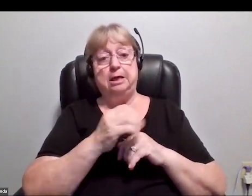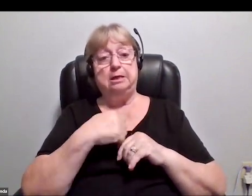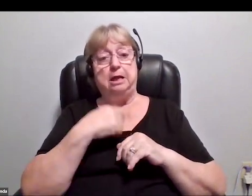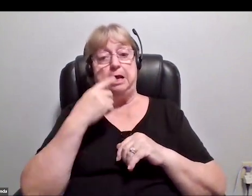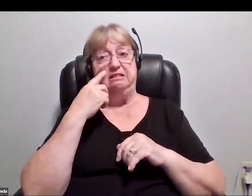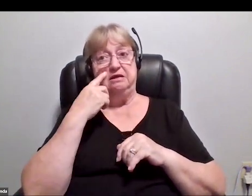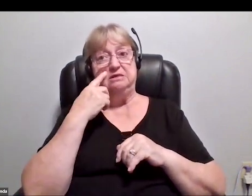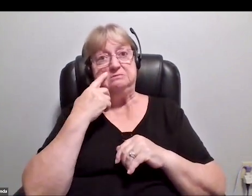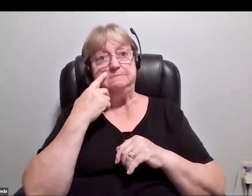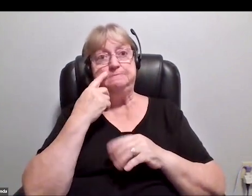I think it's cost, really.